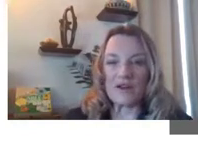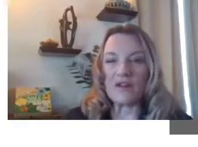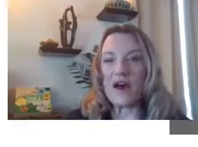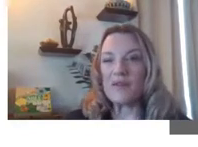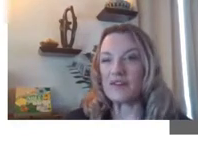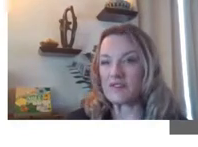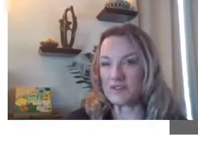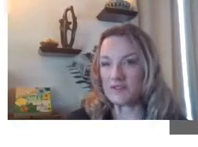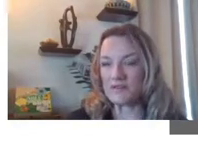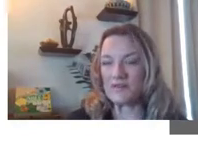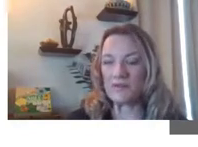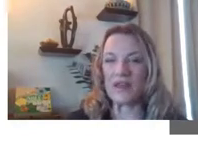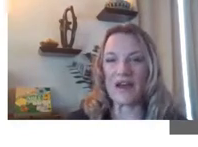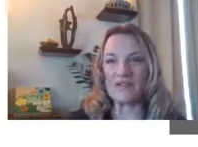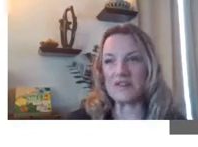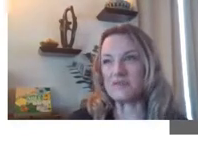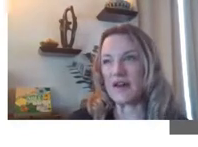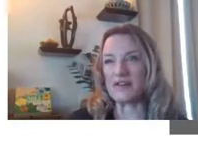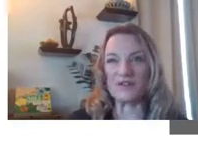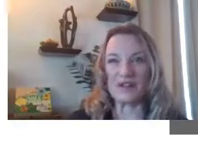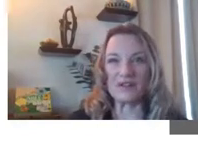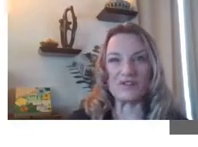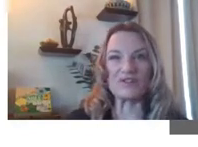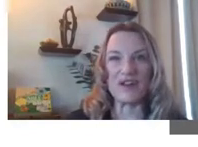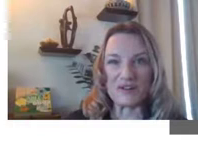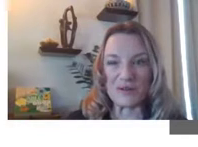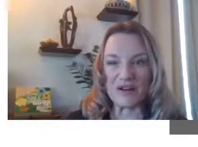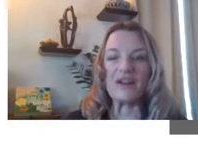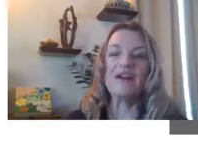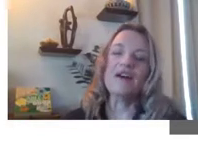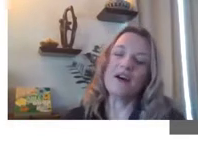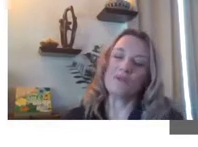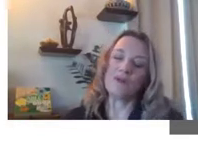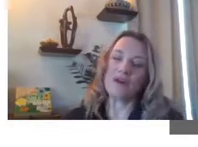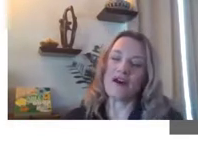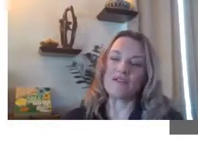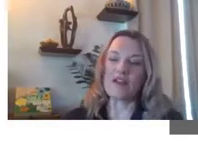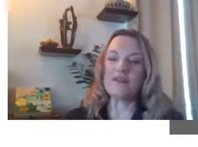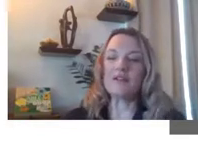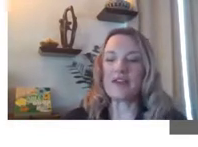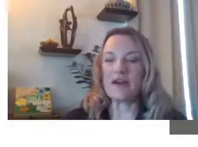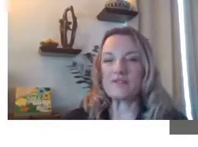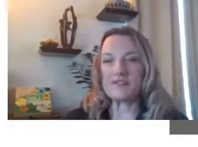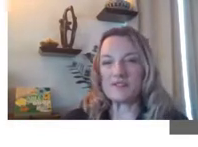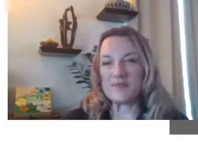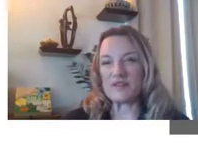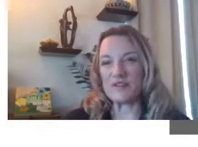know coming soon, we'll have this by no later than January. We will have our ABLE accounts and Special